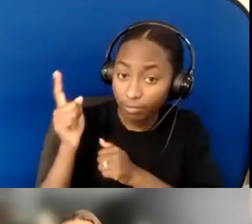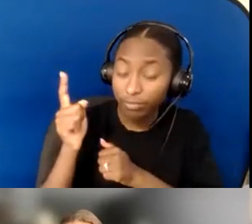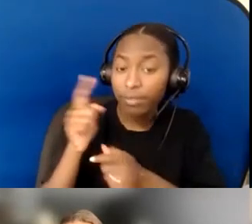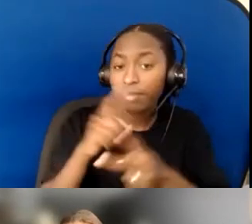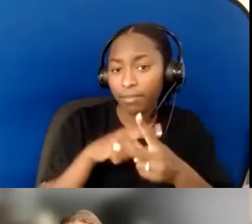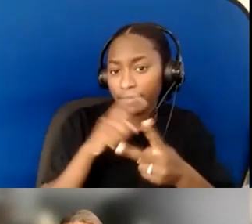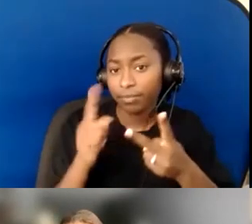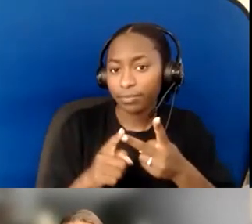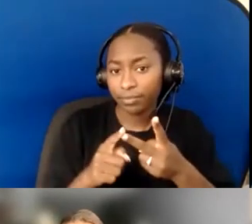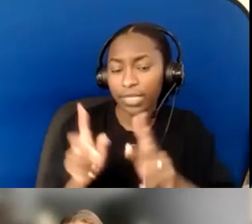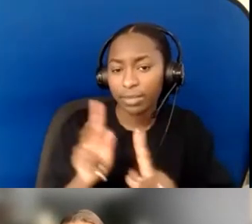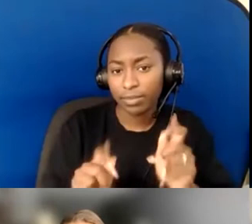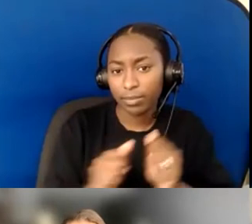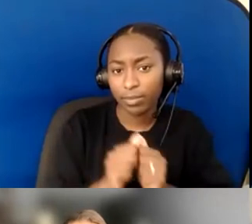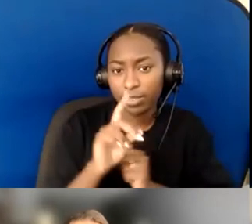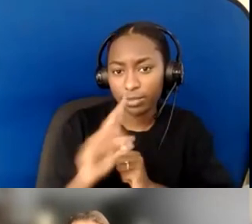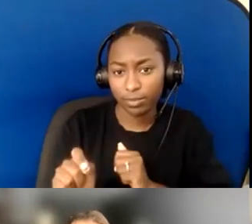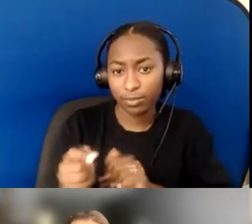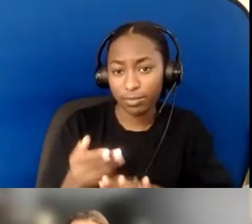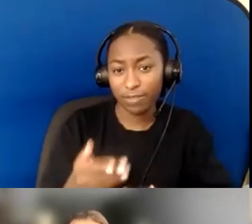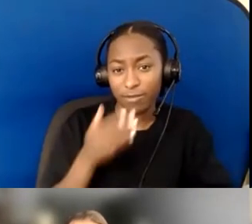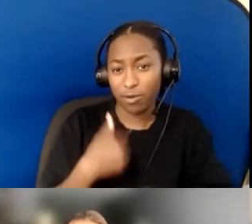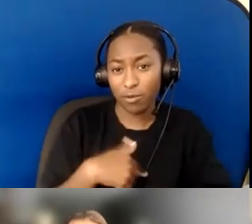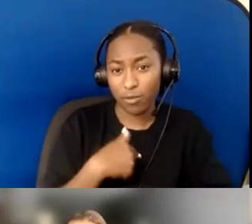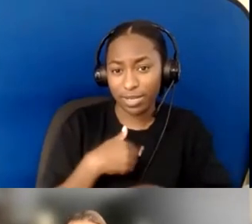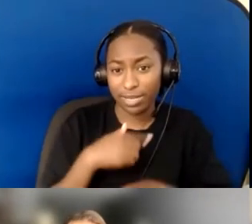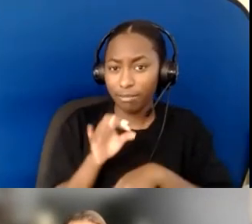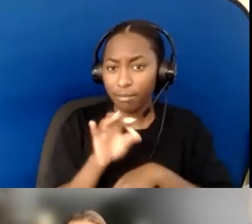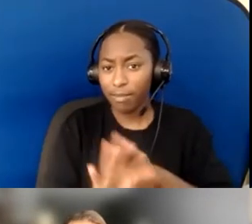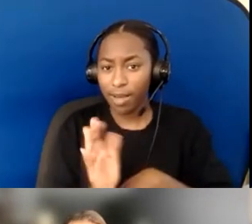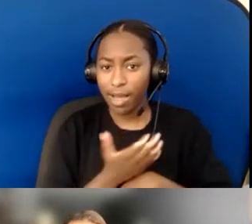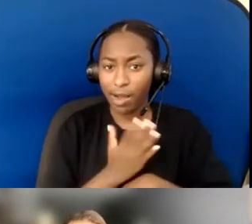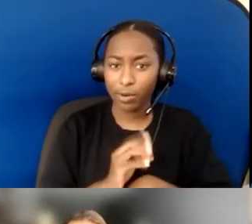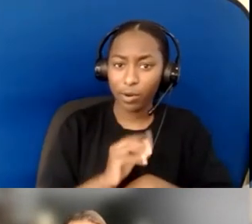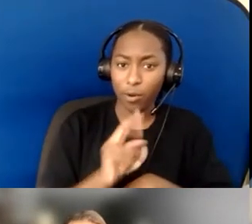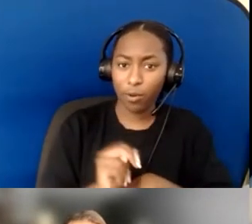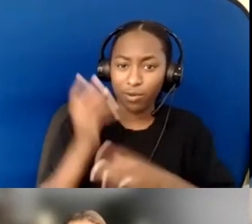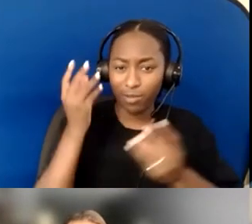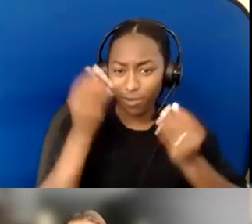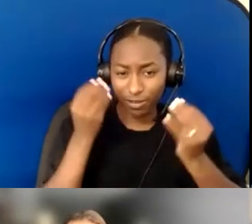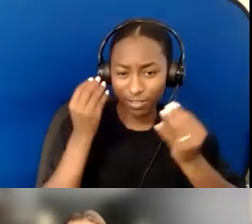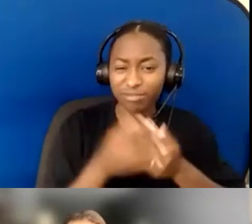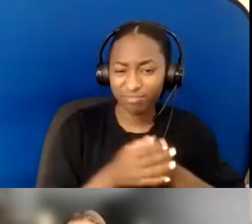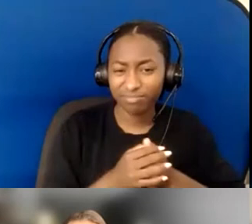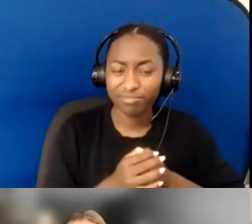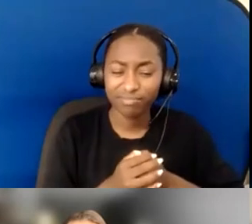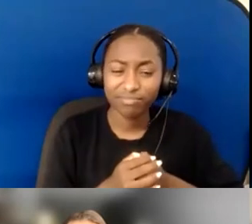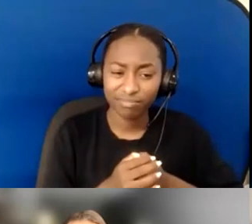before we hear from our own thoughts. So that's, I guess, where I would begin.